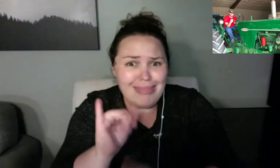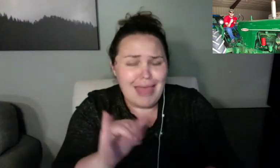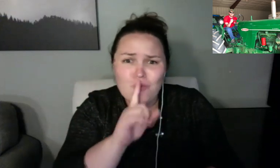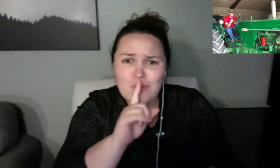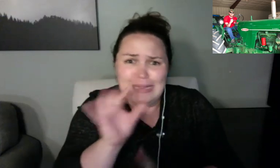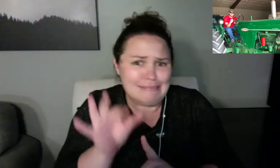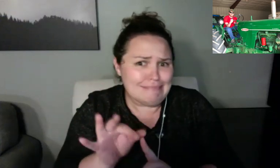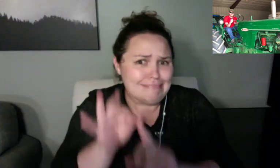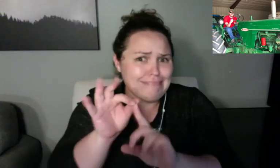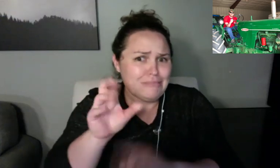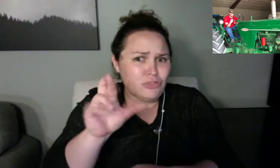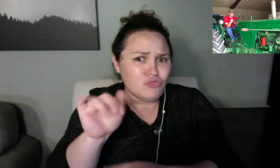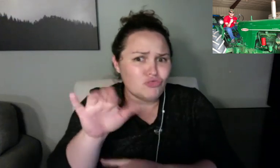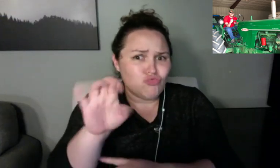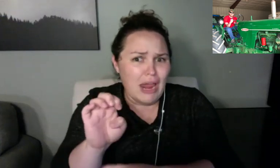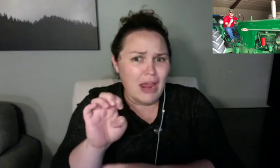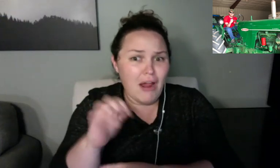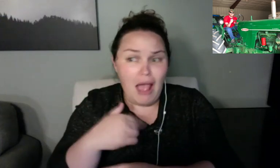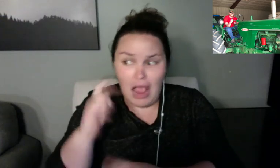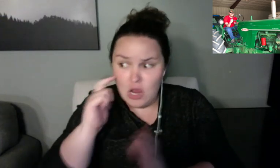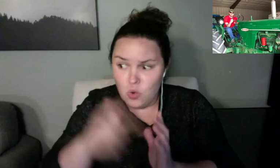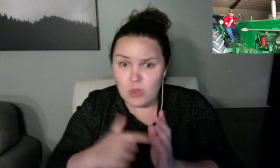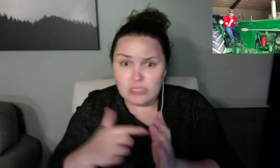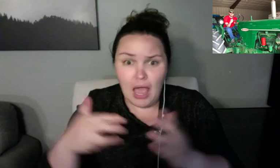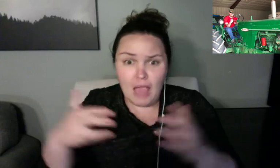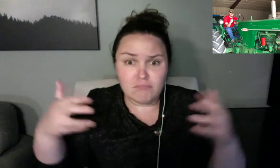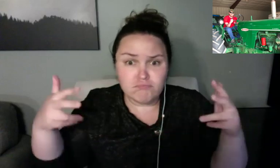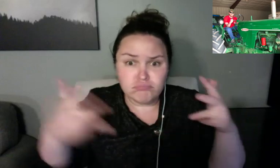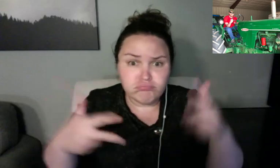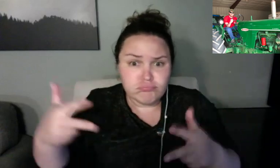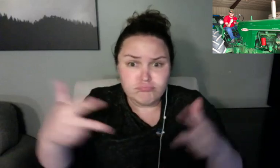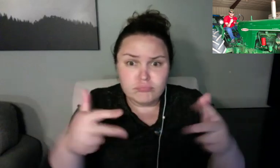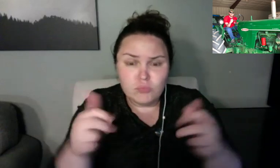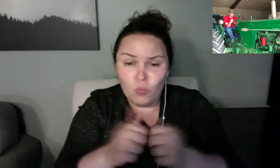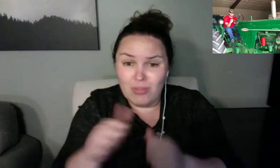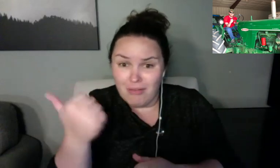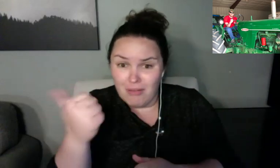All right. So on deck now we have Eme, but before that